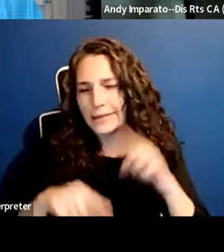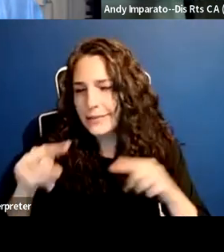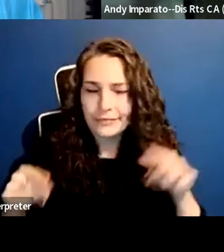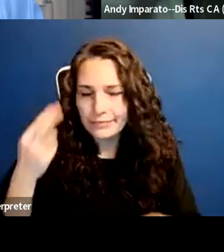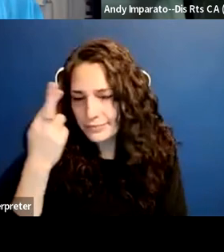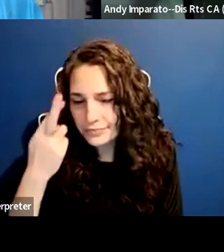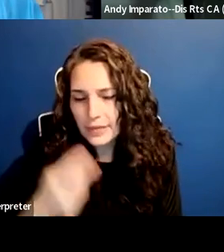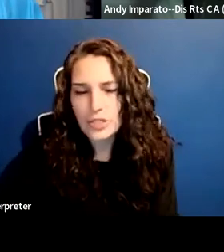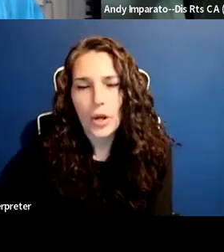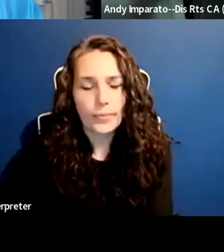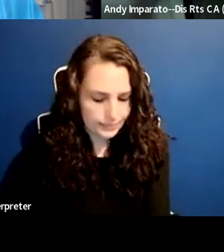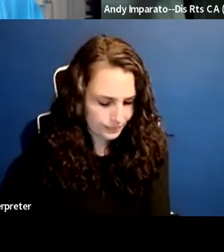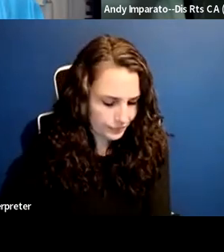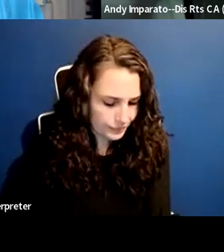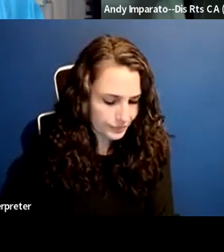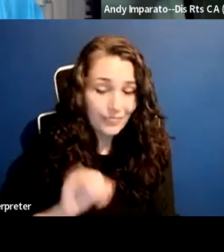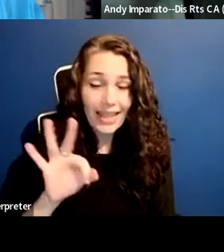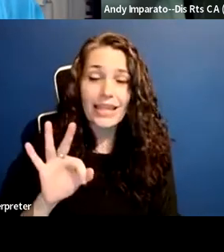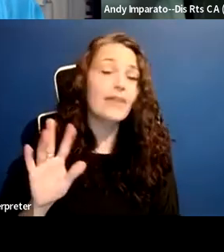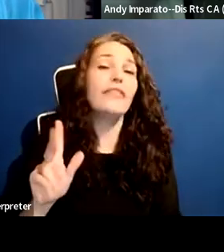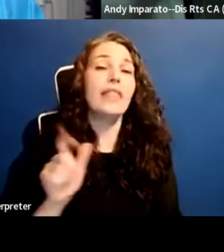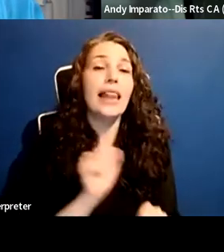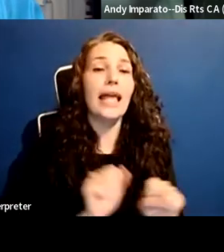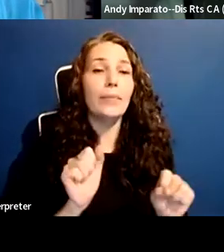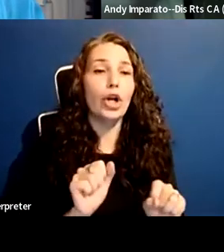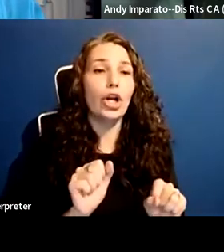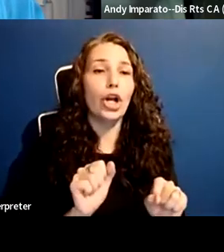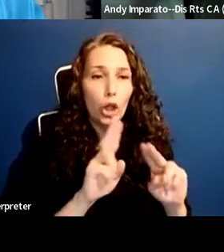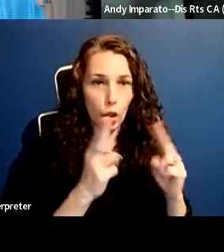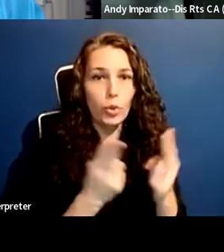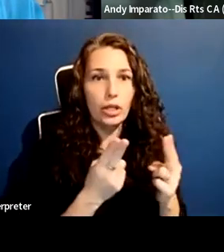coming forward and being supportive of issues that are of concern,